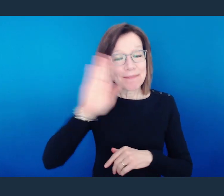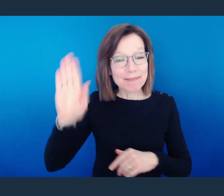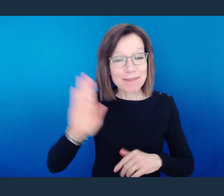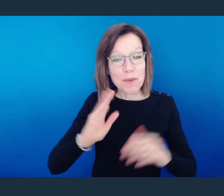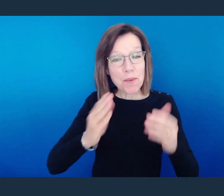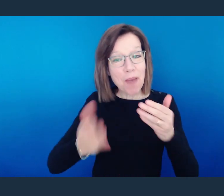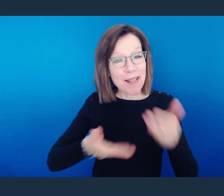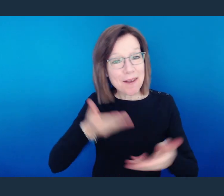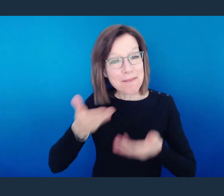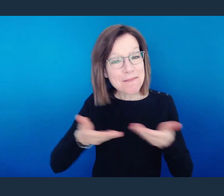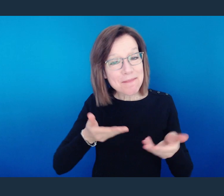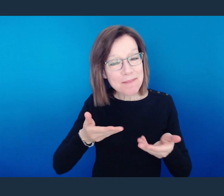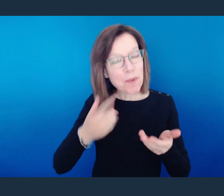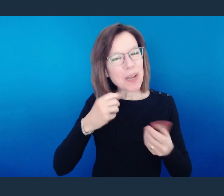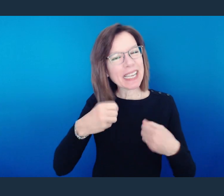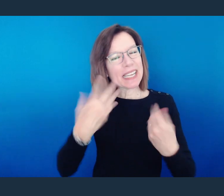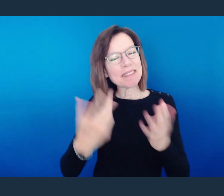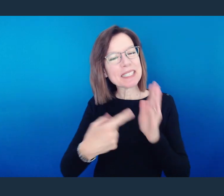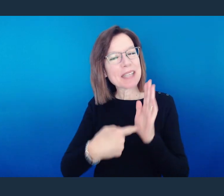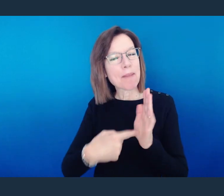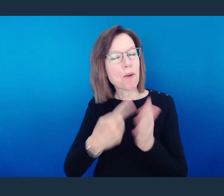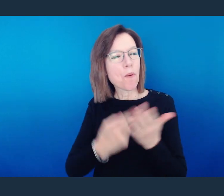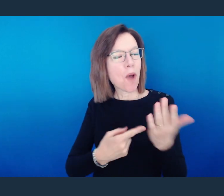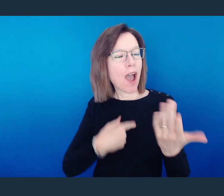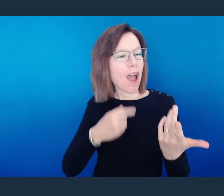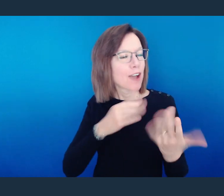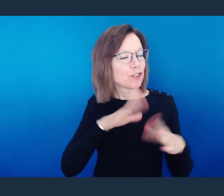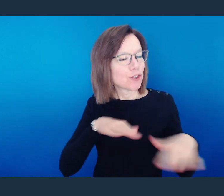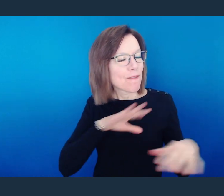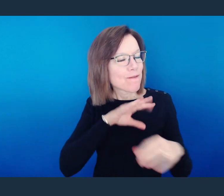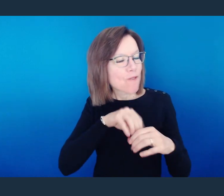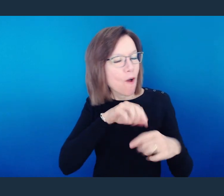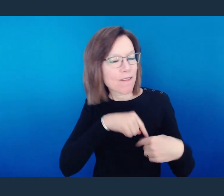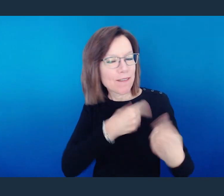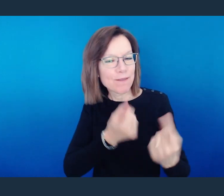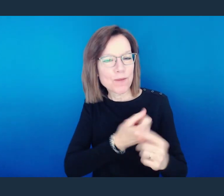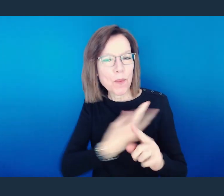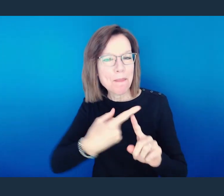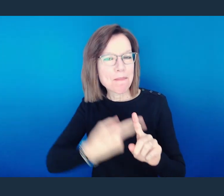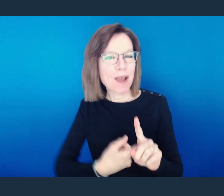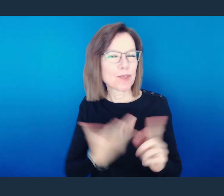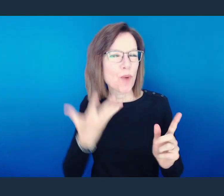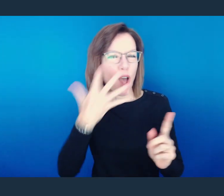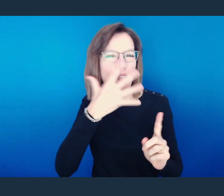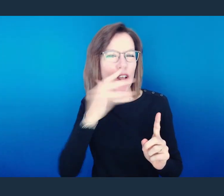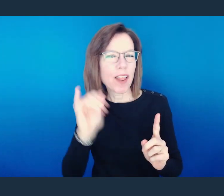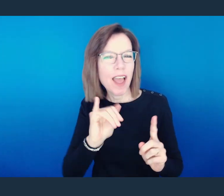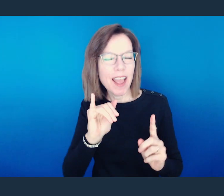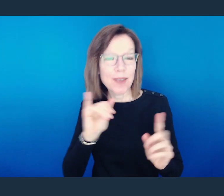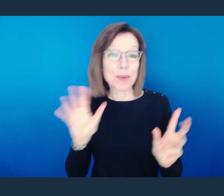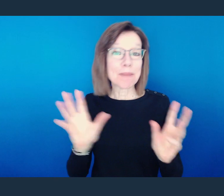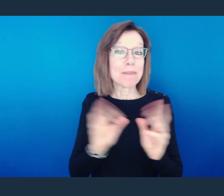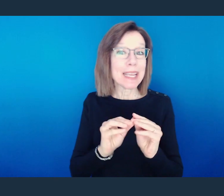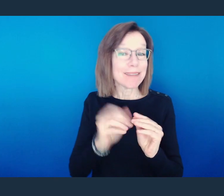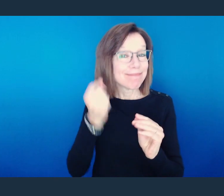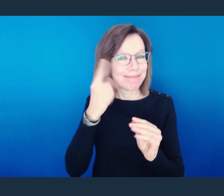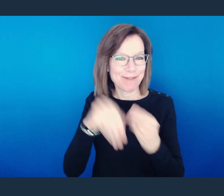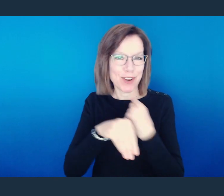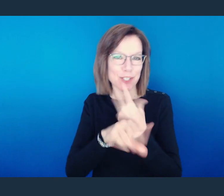I wanted to welcome you to a little snippet of what we've been doing over the past number of months as we've been meeting virtually.